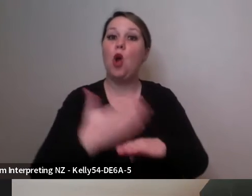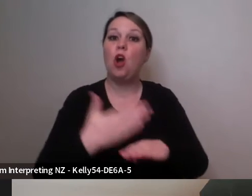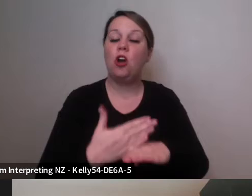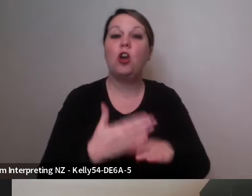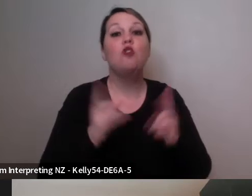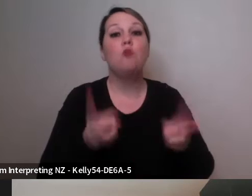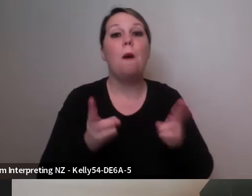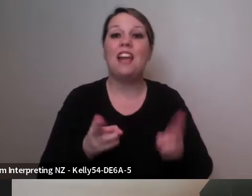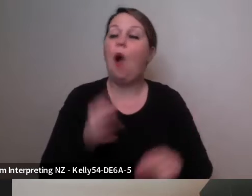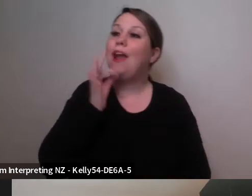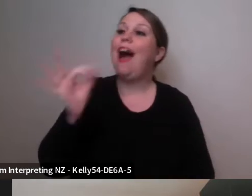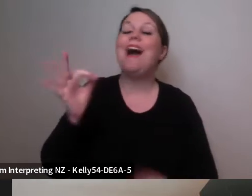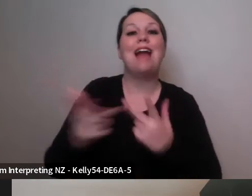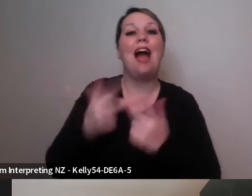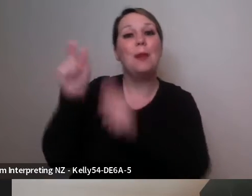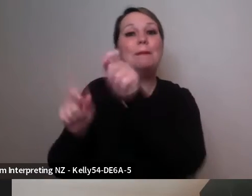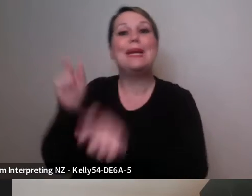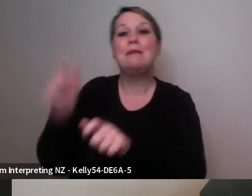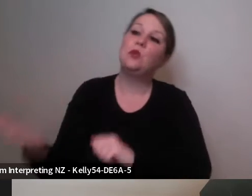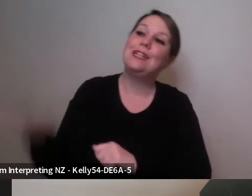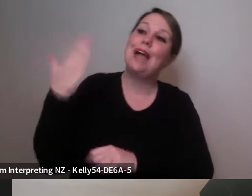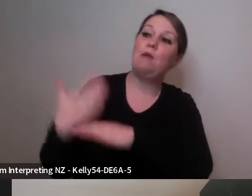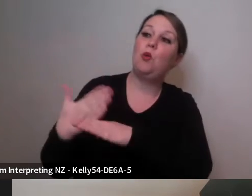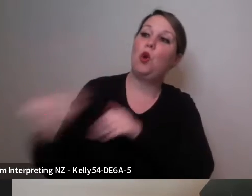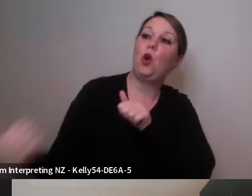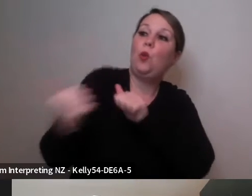support the work or look at the work with a dramaturg as well to look at how the narrative is